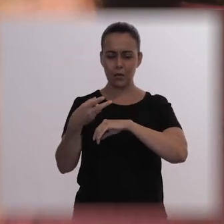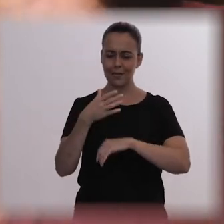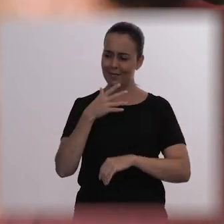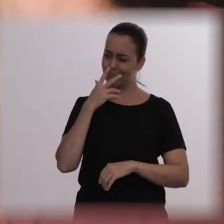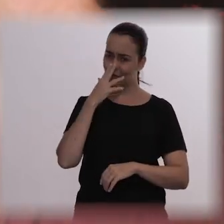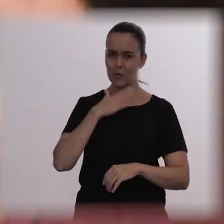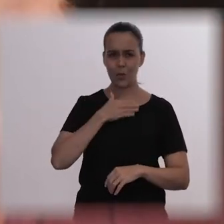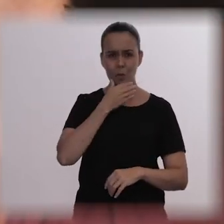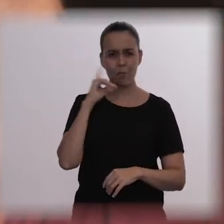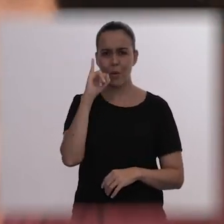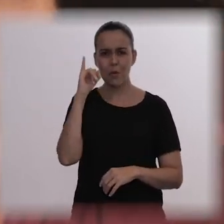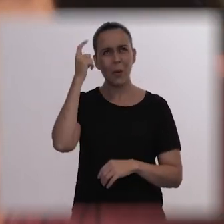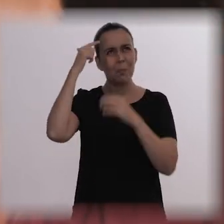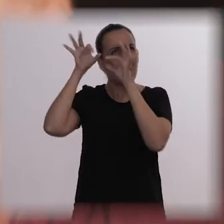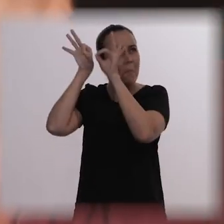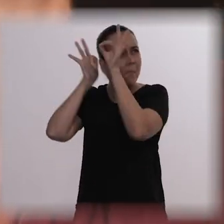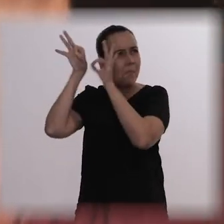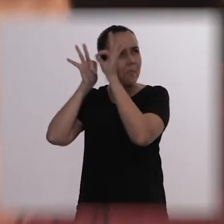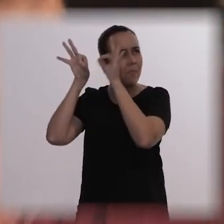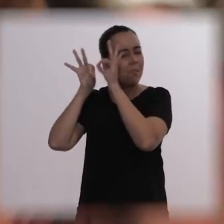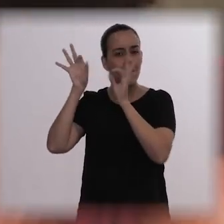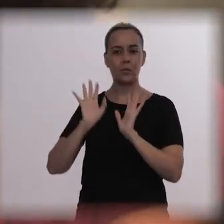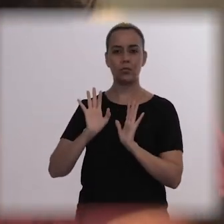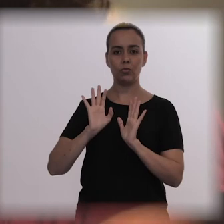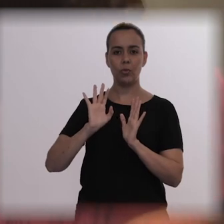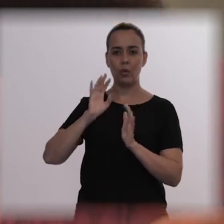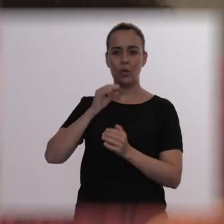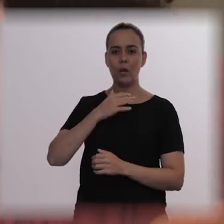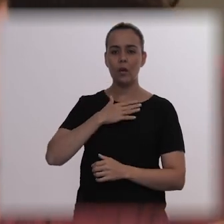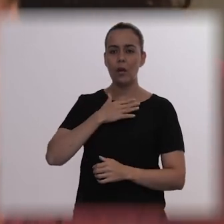He fell face up, as if he was looking at the sky, and if you think about someone falling down,